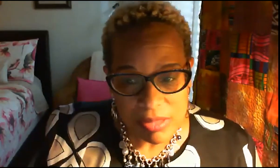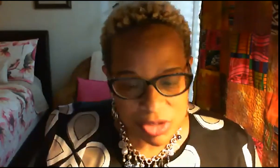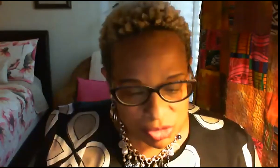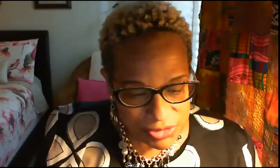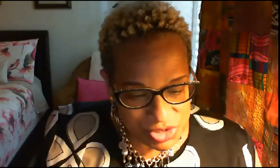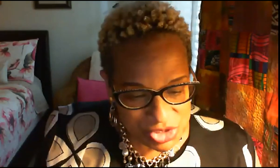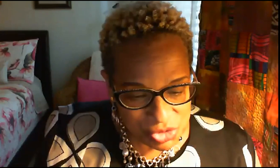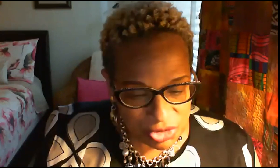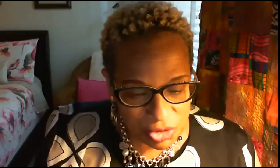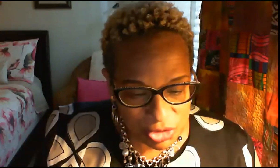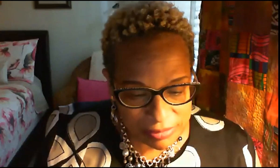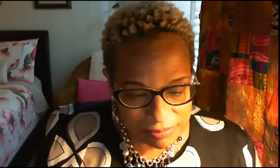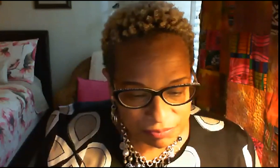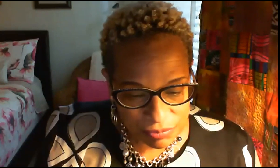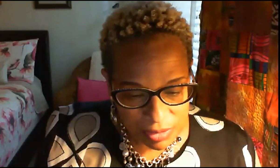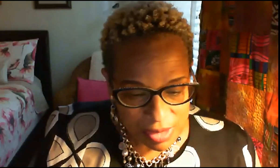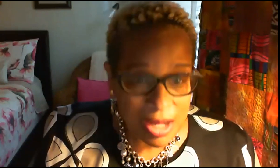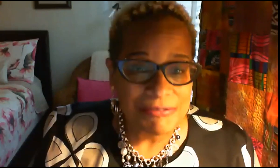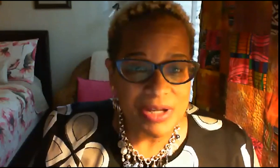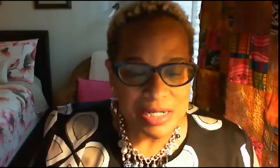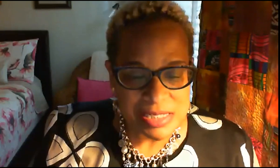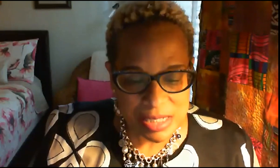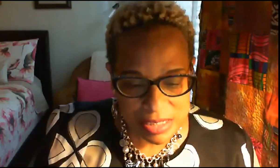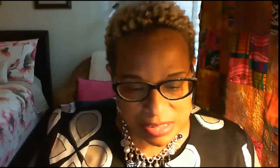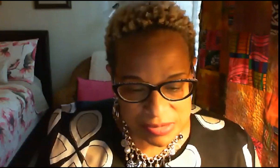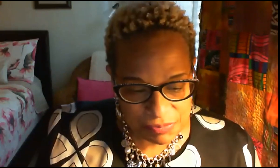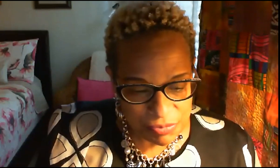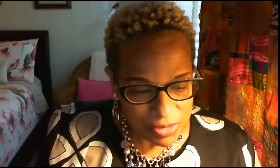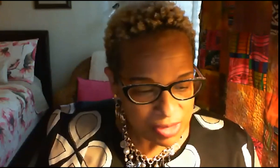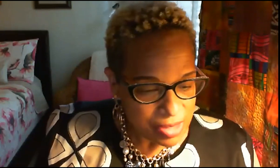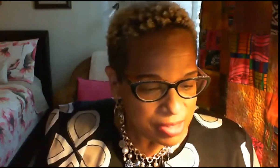the university student union africana studies